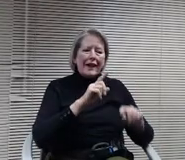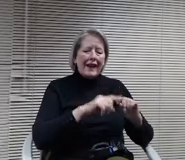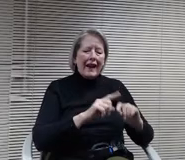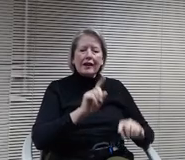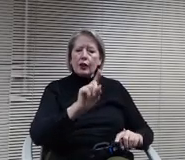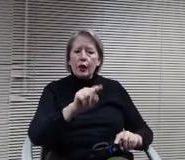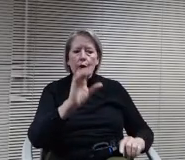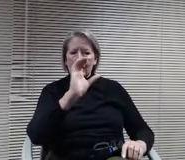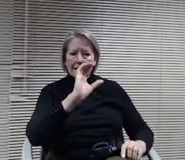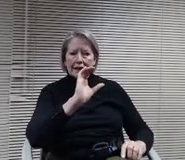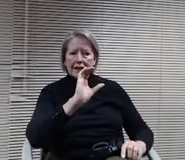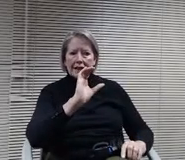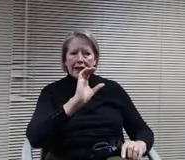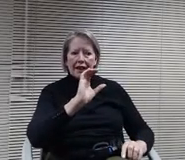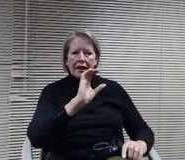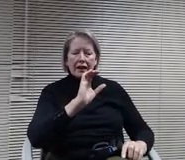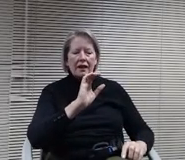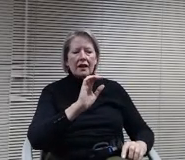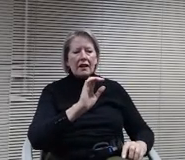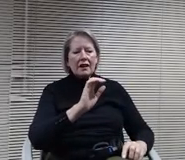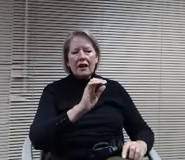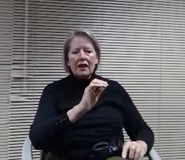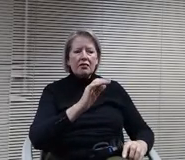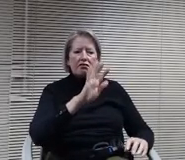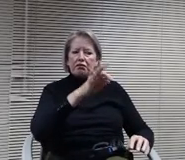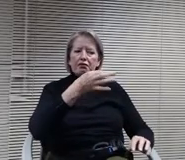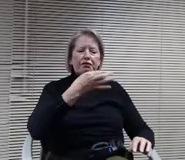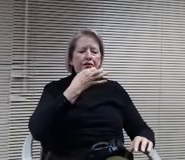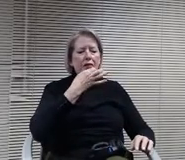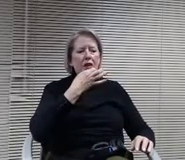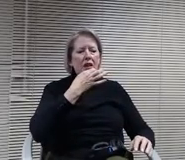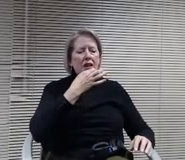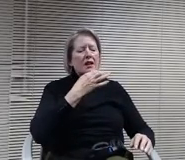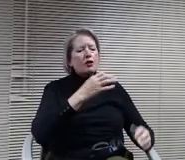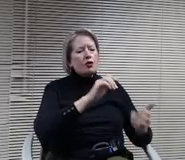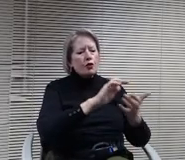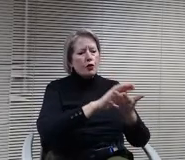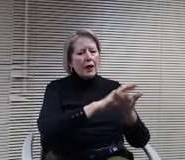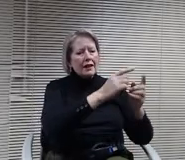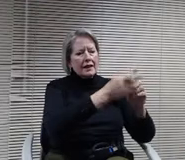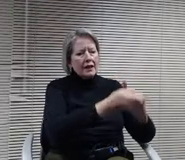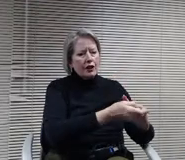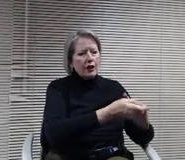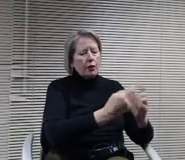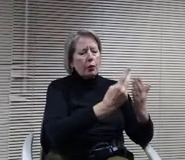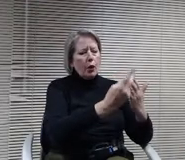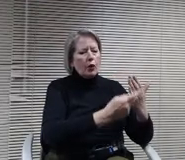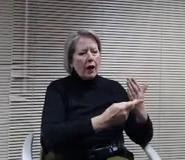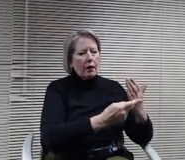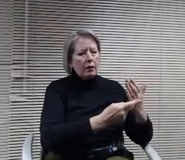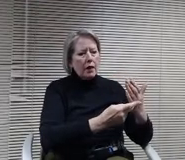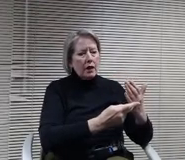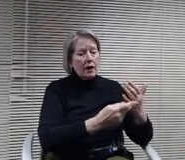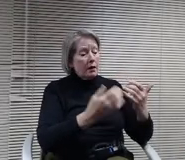State of the art transition program and as Doctor Peterson stated that will be ours. We are very much looking forward